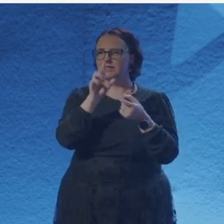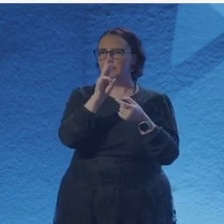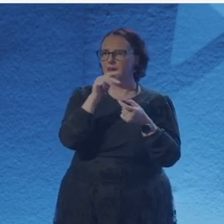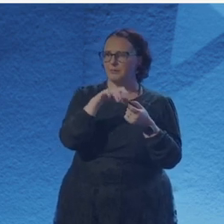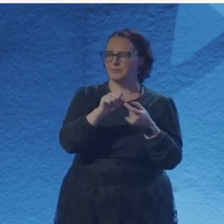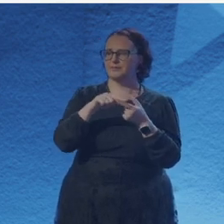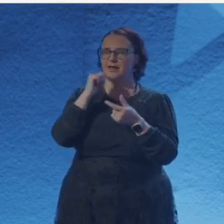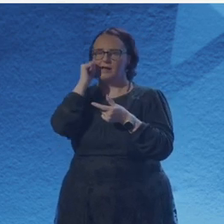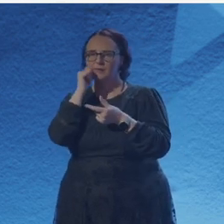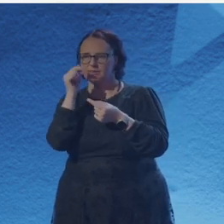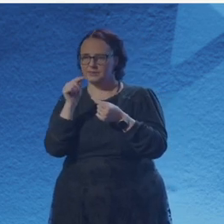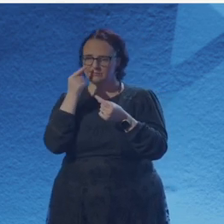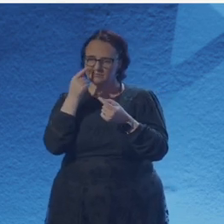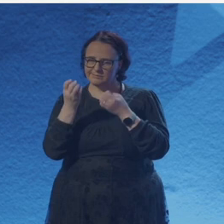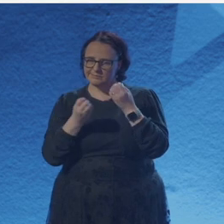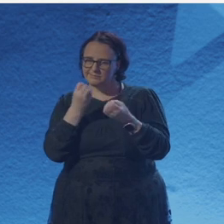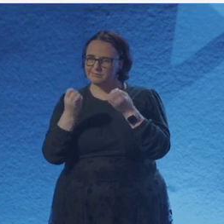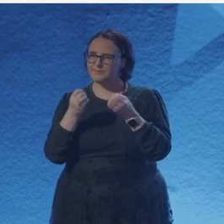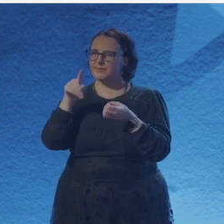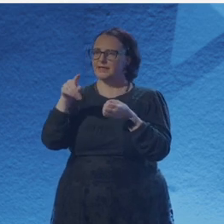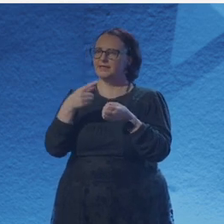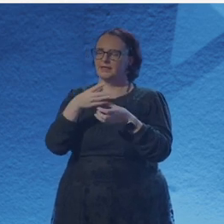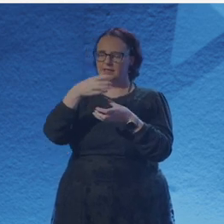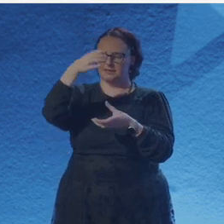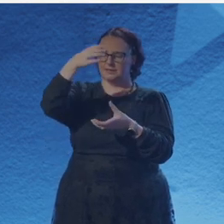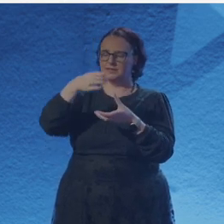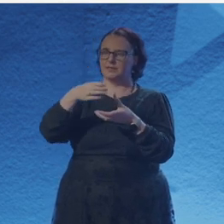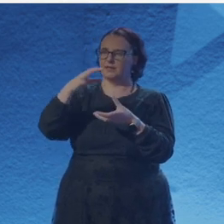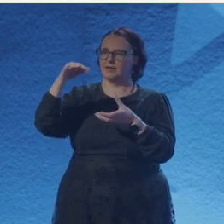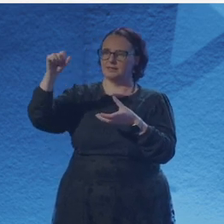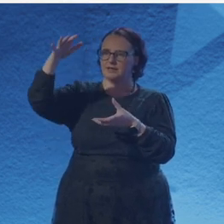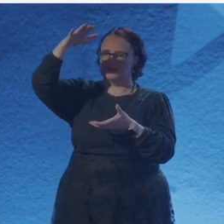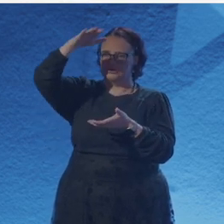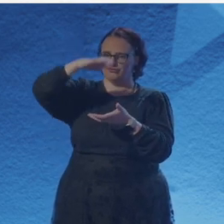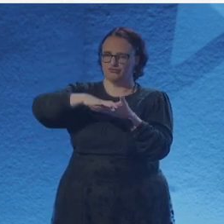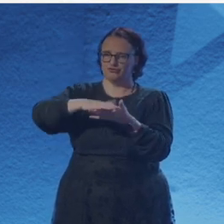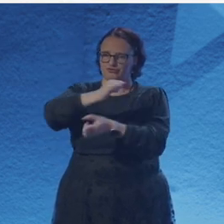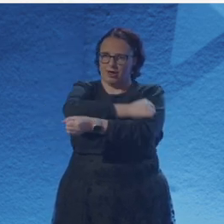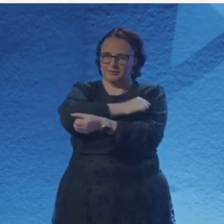as though the white plaster was remade forever. I began to experiment